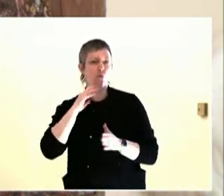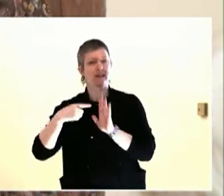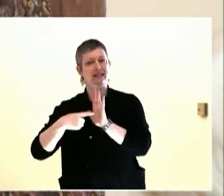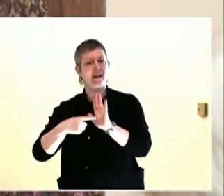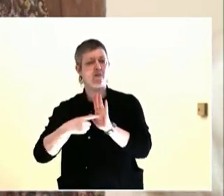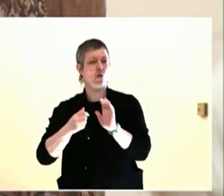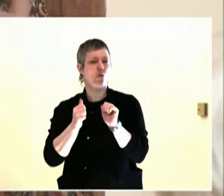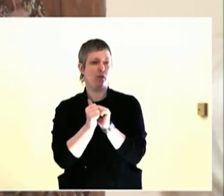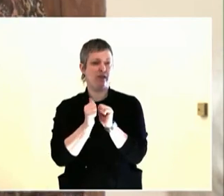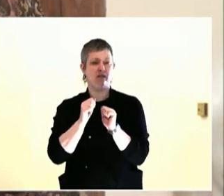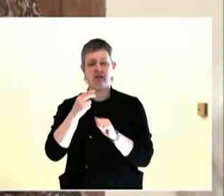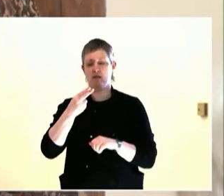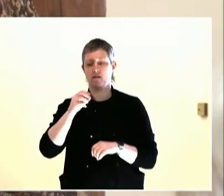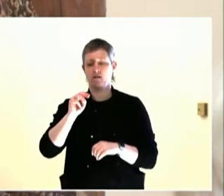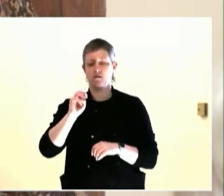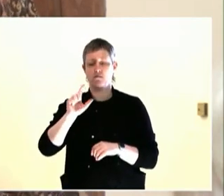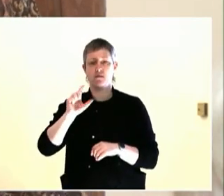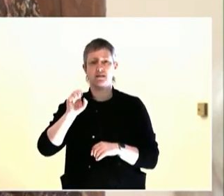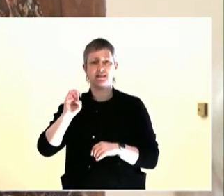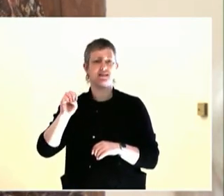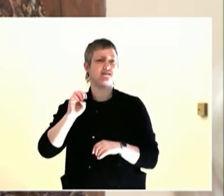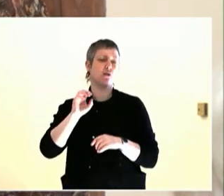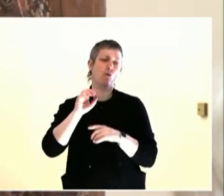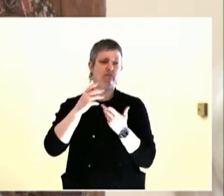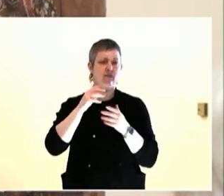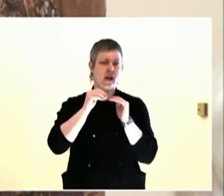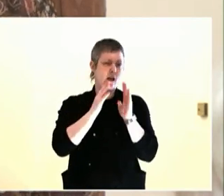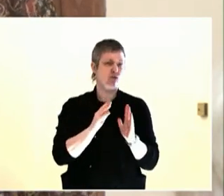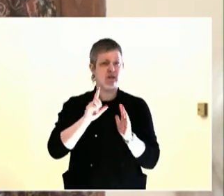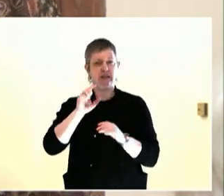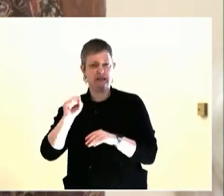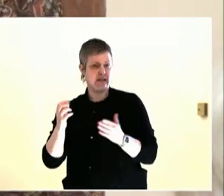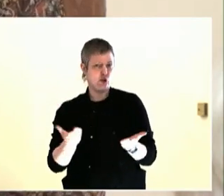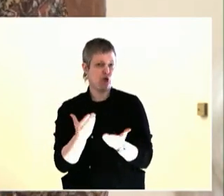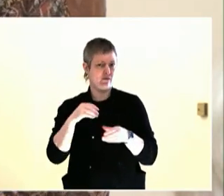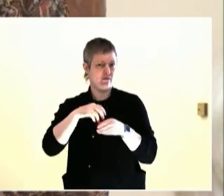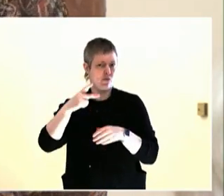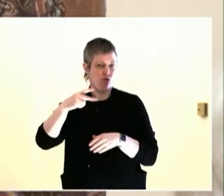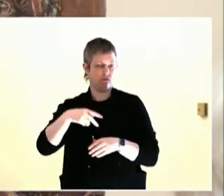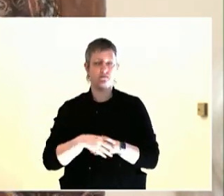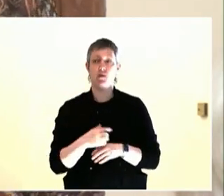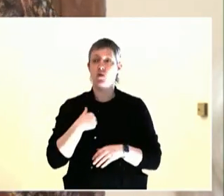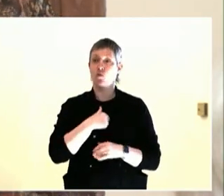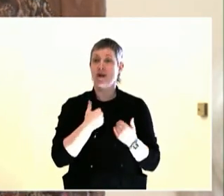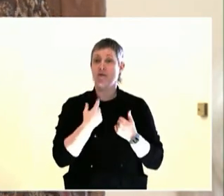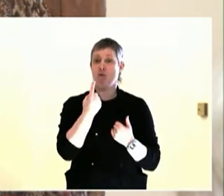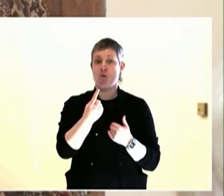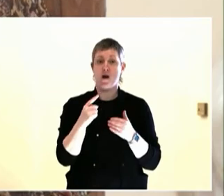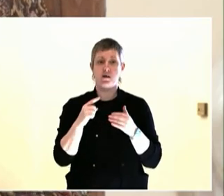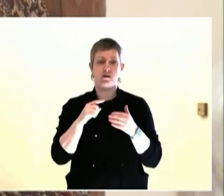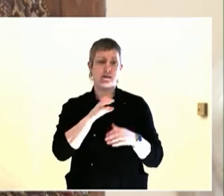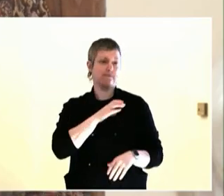of thoughtful, committed individuals can change the world. Indeed, it's the only thing that